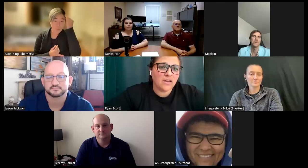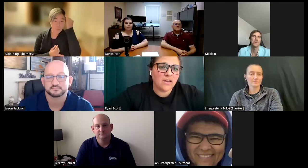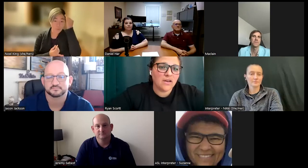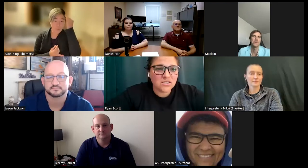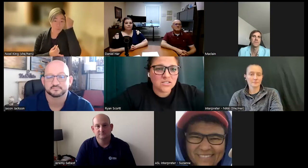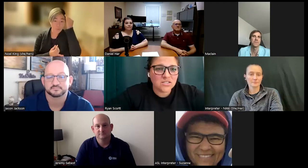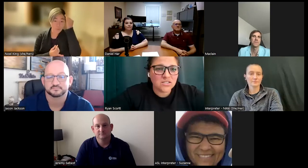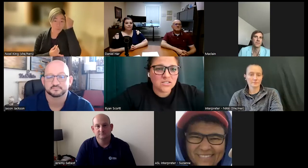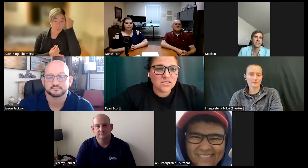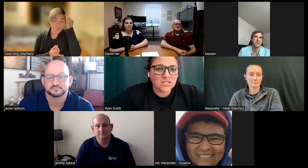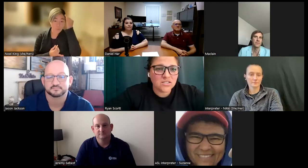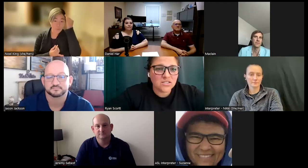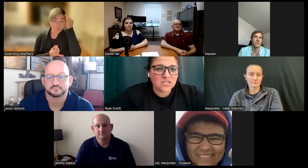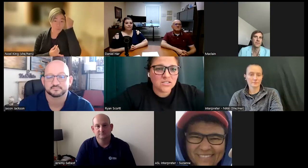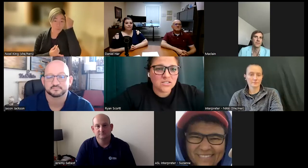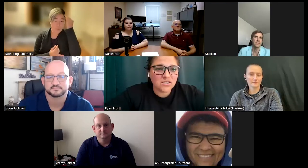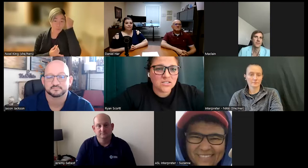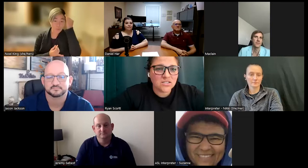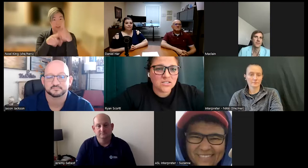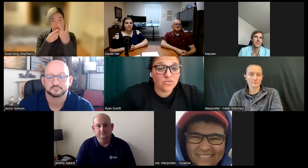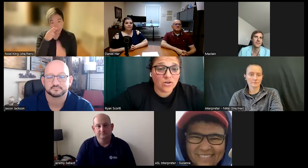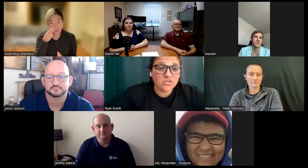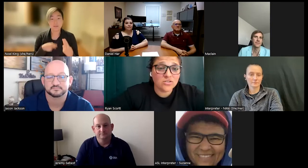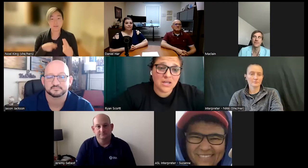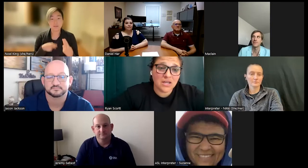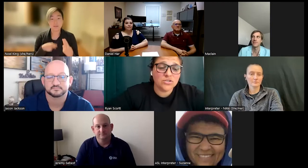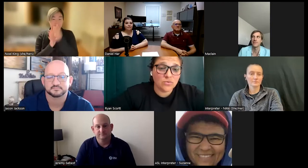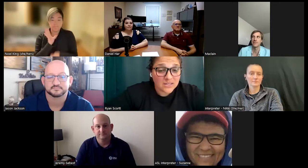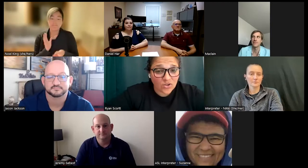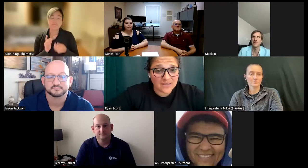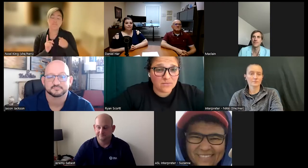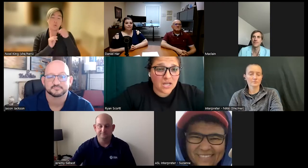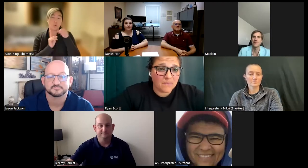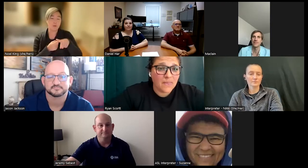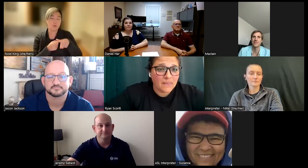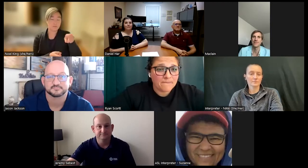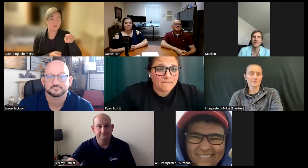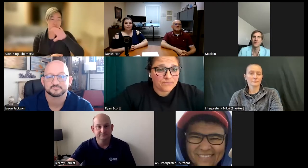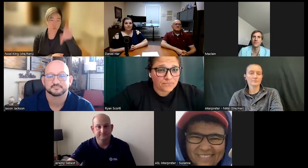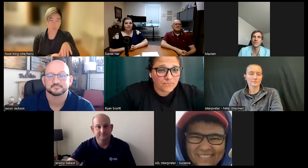through ART and then you would also be able to do psychology at the same time.